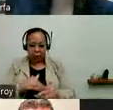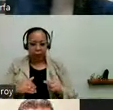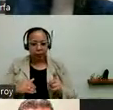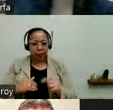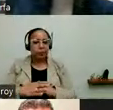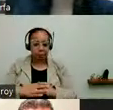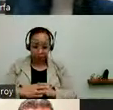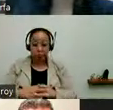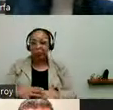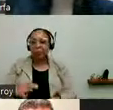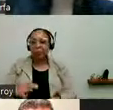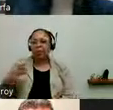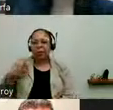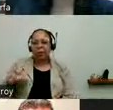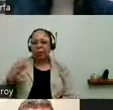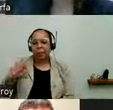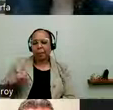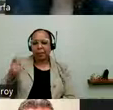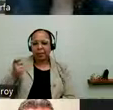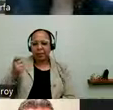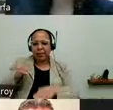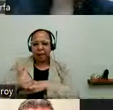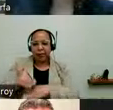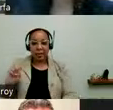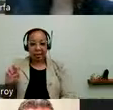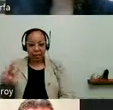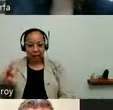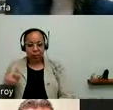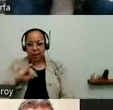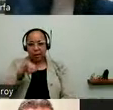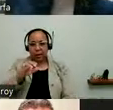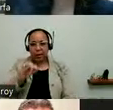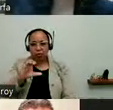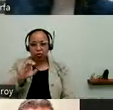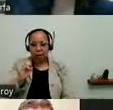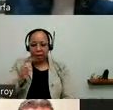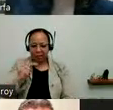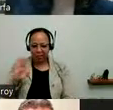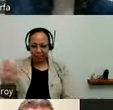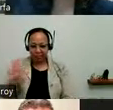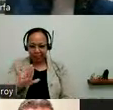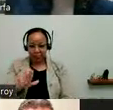counseling. Which I mentioned Jocelyn will provide. If that's available to